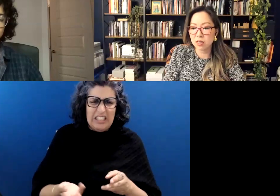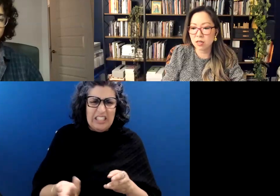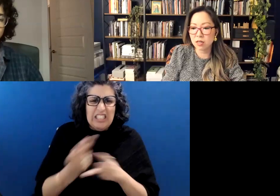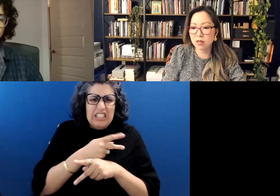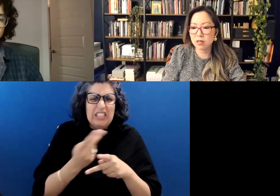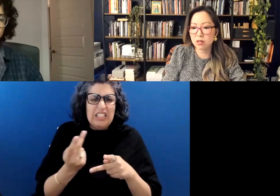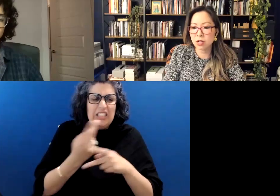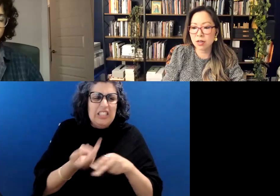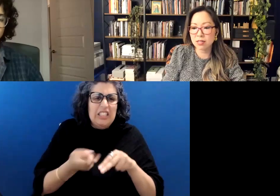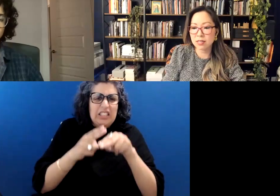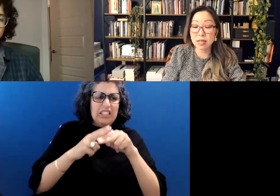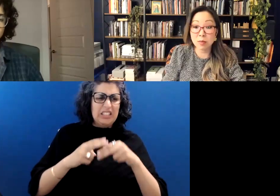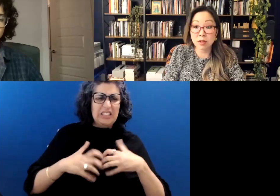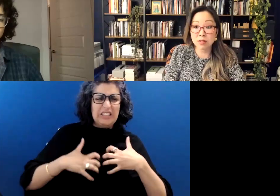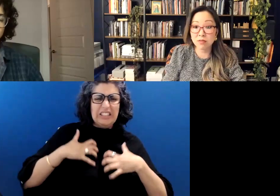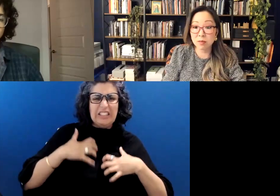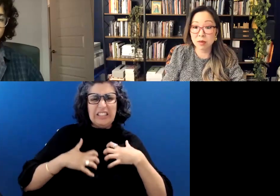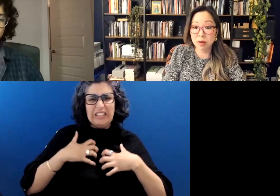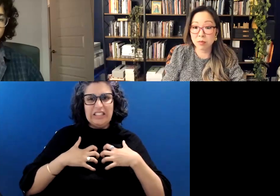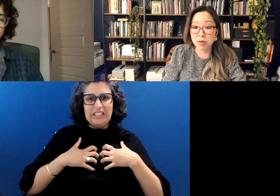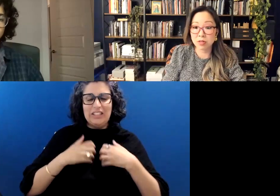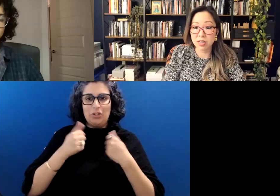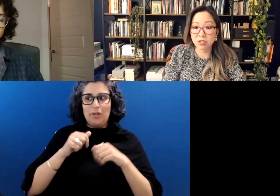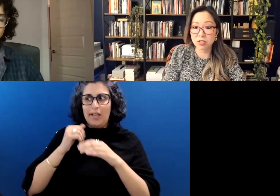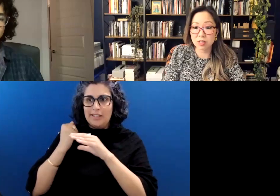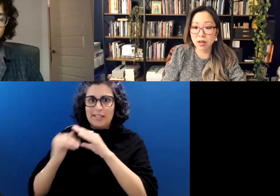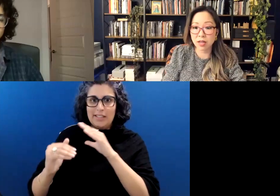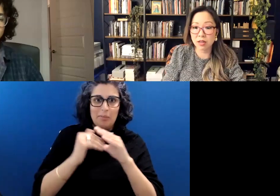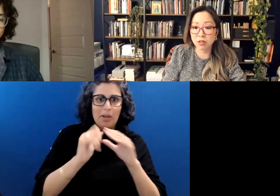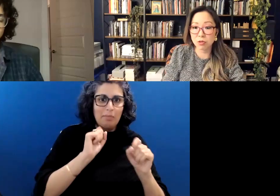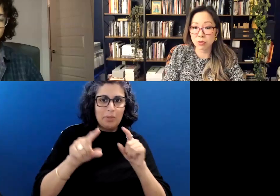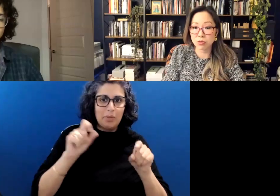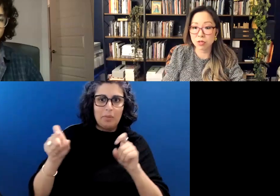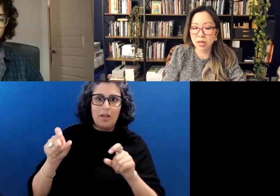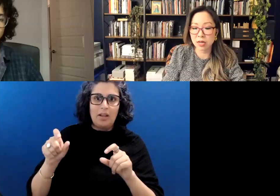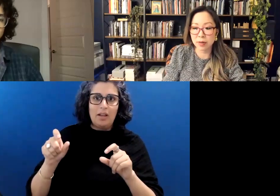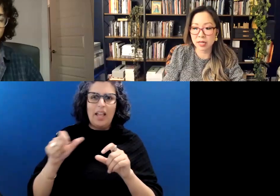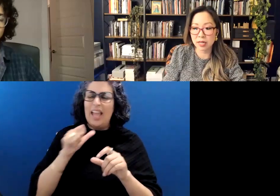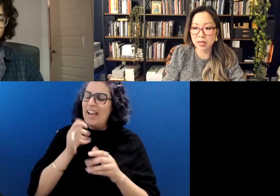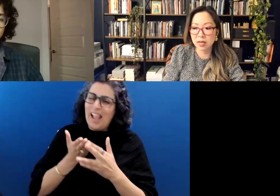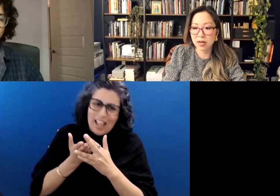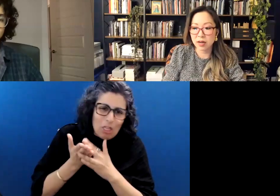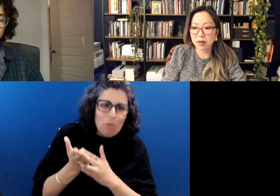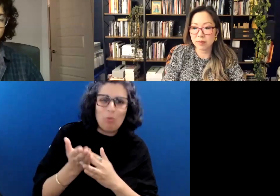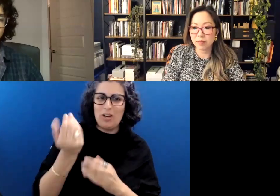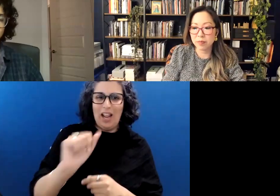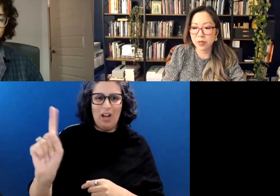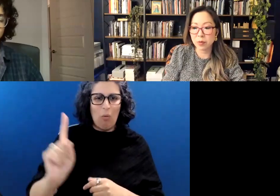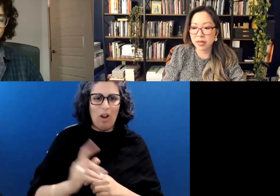trying to send emails to family members and just not getting through to anybody, nobody